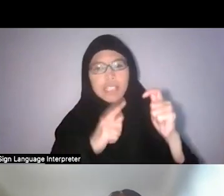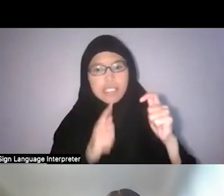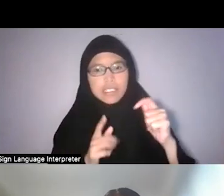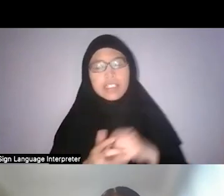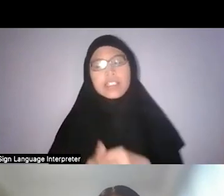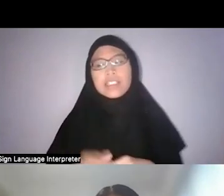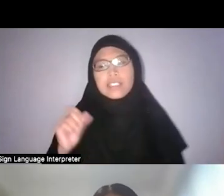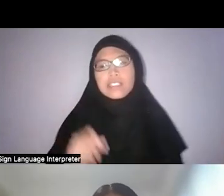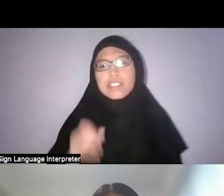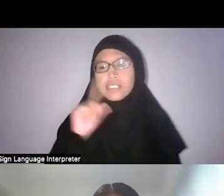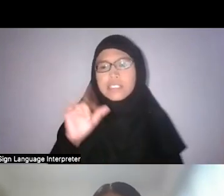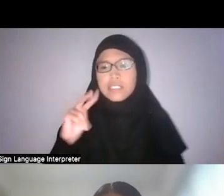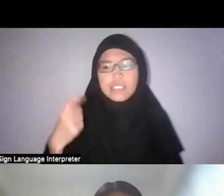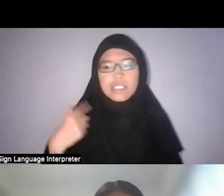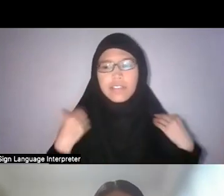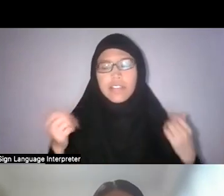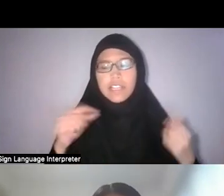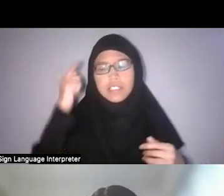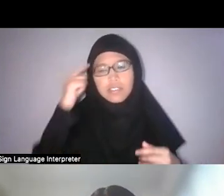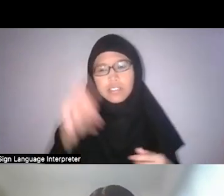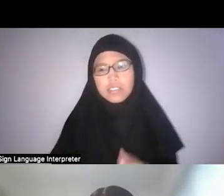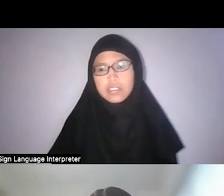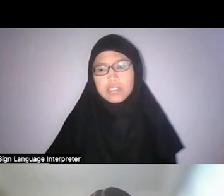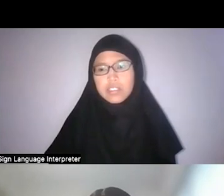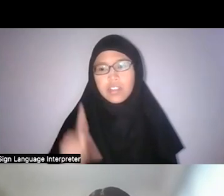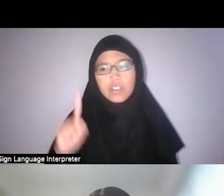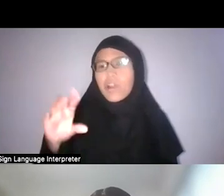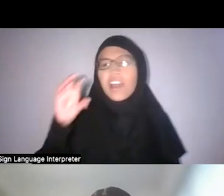Zining, any thoughts? Zining: Yeah, 100%.